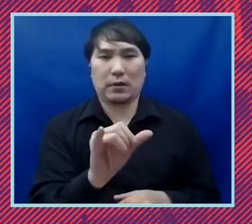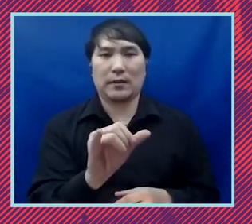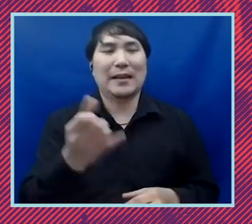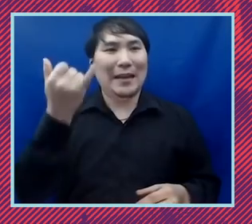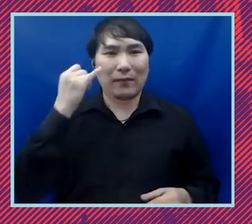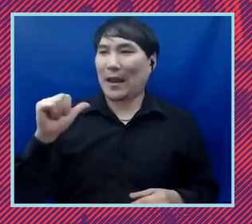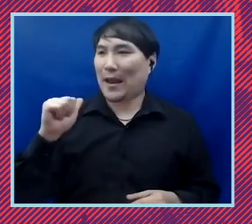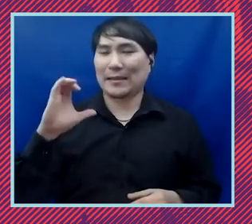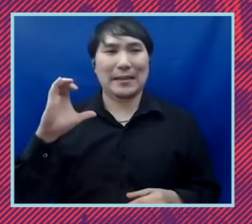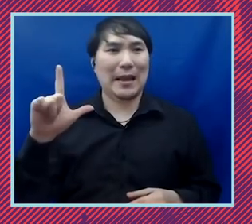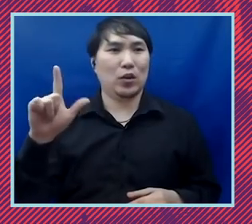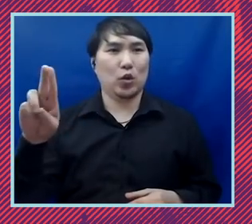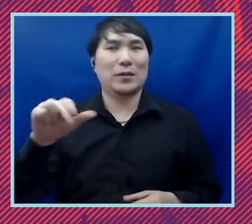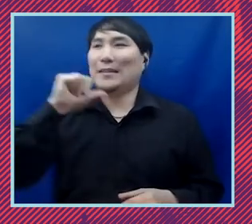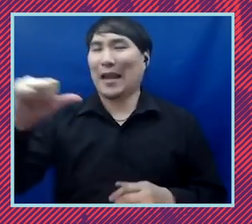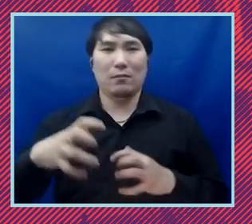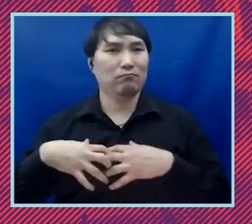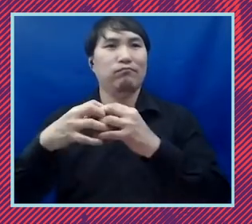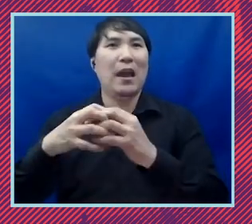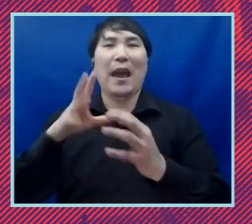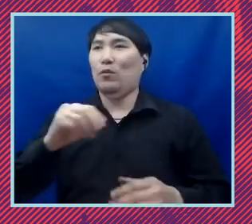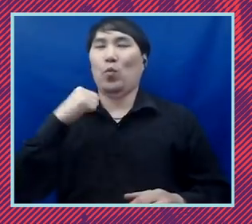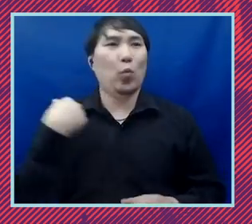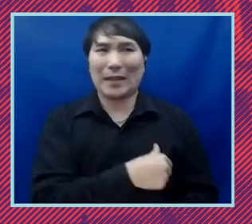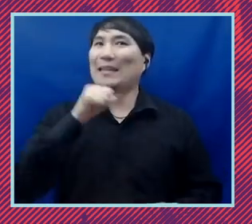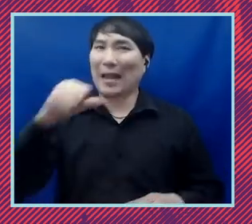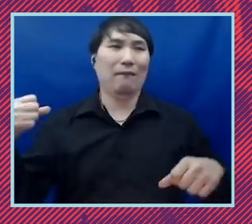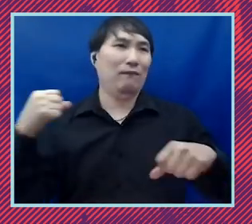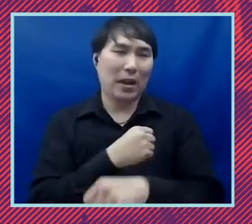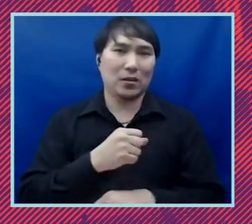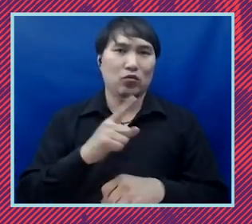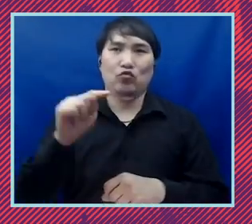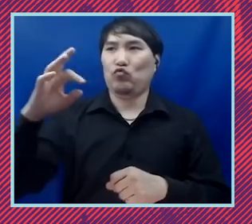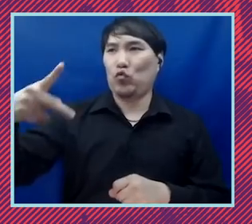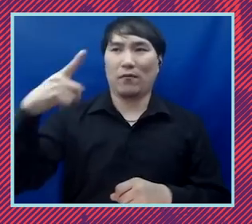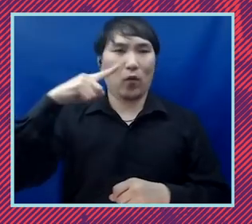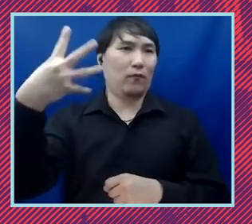aclu had not been fighting donald trump and his administration for the last four years but for us